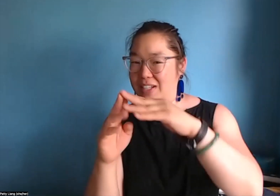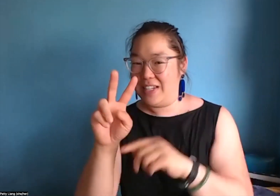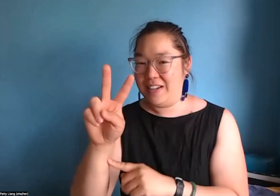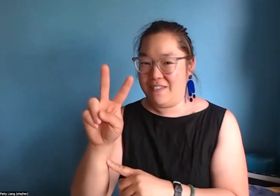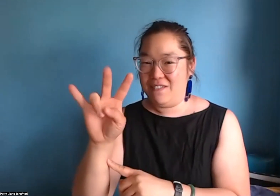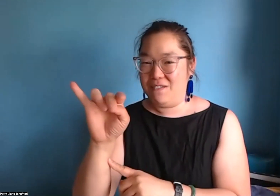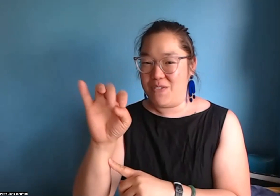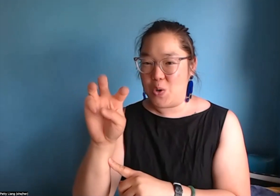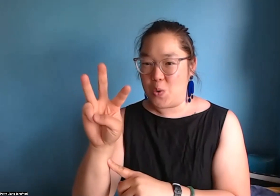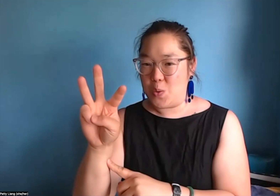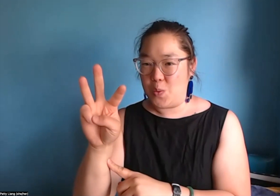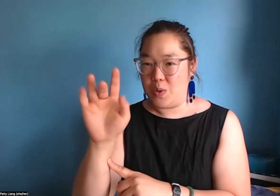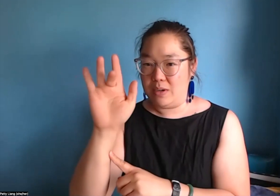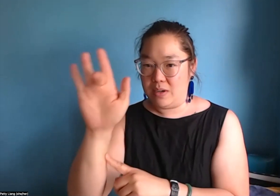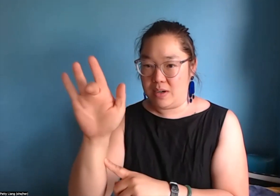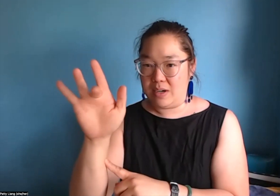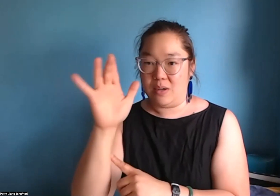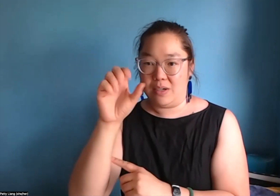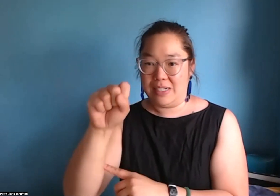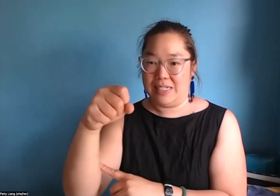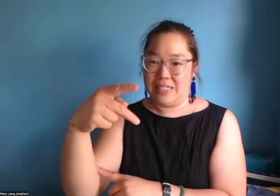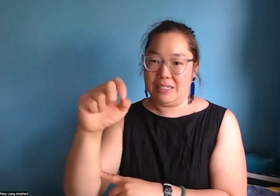it's the upper right corner. Click on view,